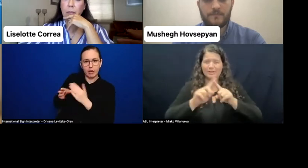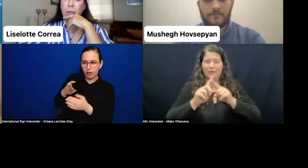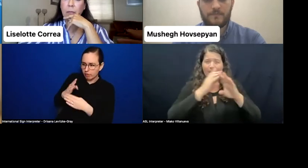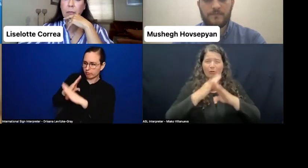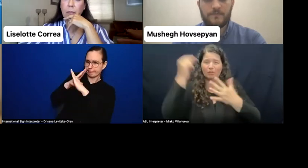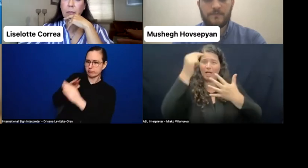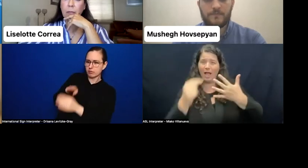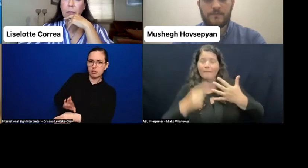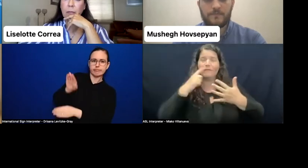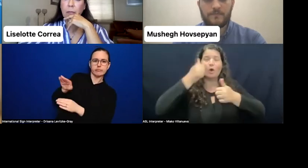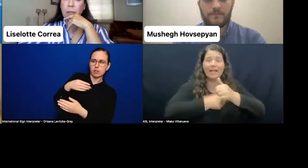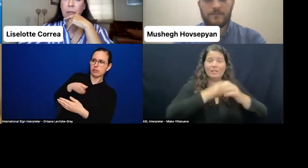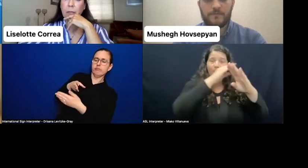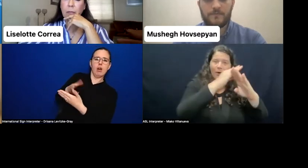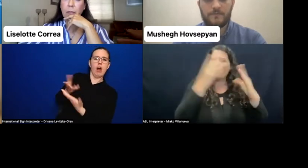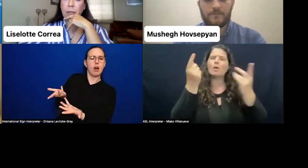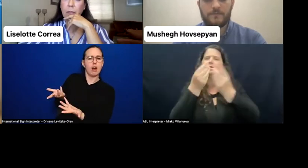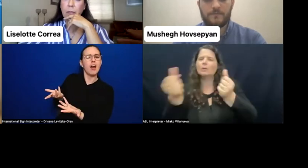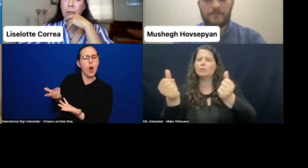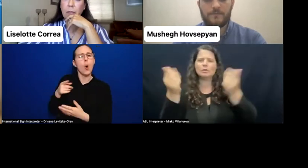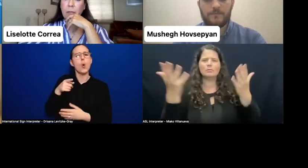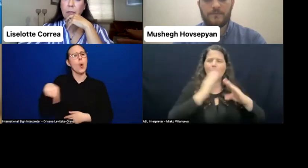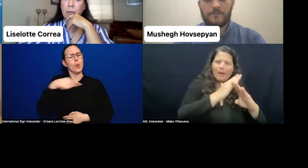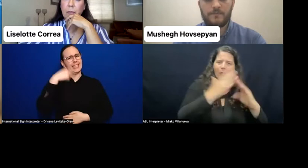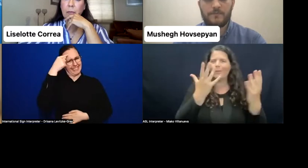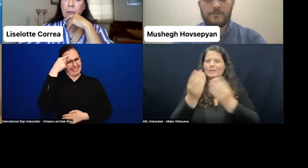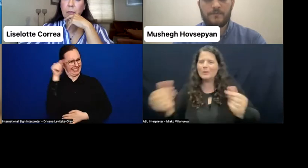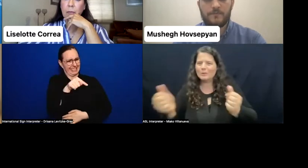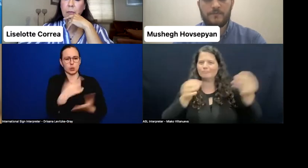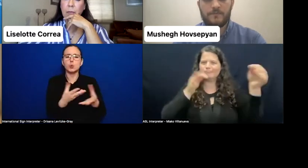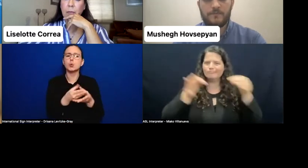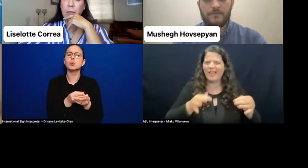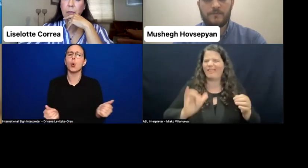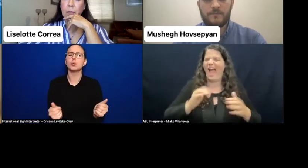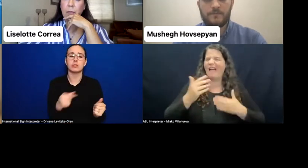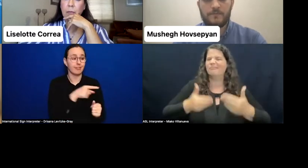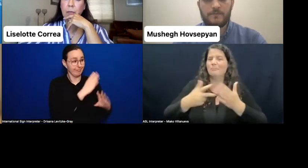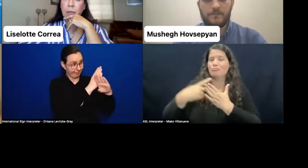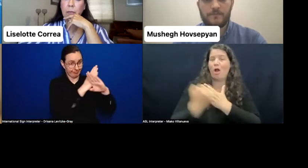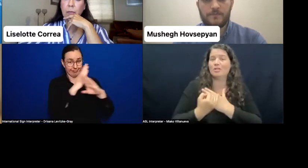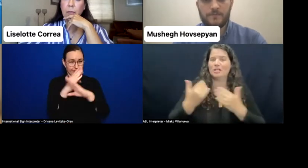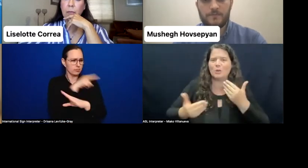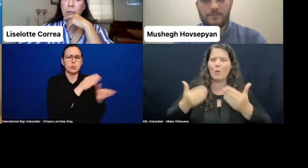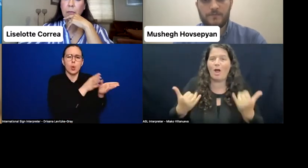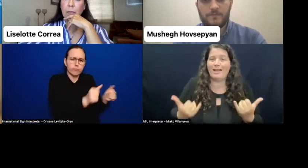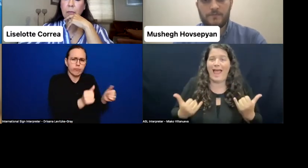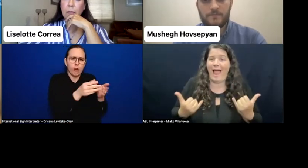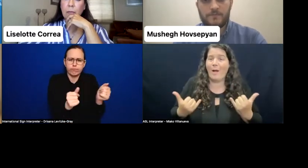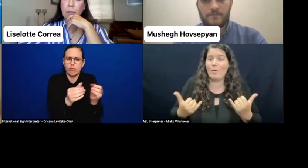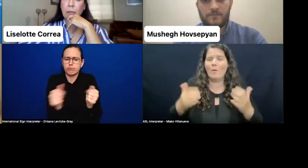So this-- we are still going on with the project. And we hope that maybe next year, or maybe in the next elections, we